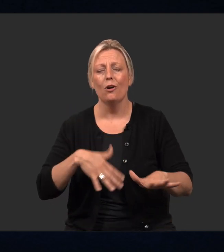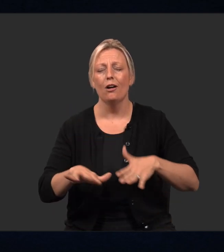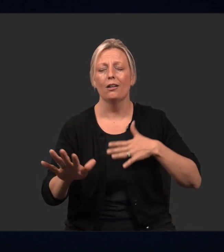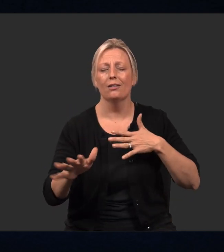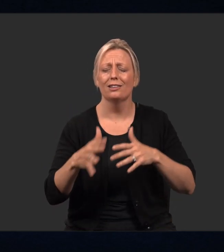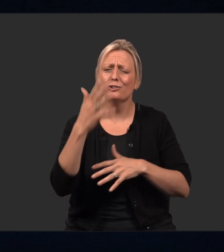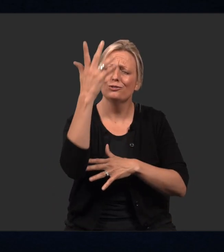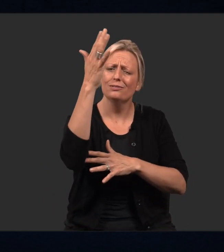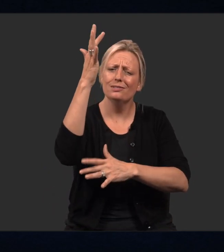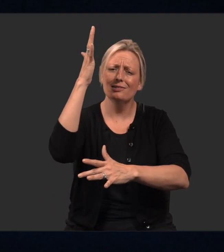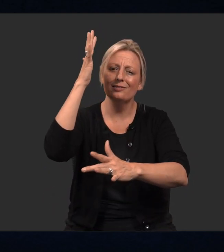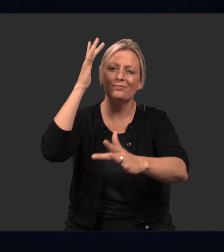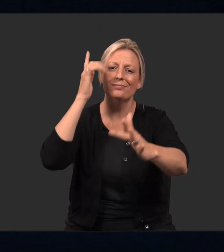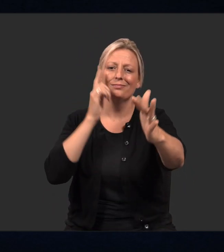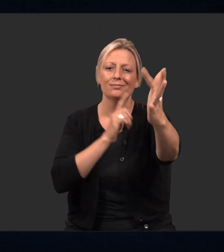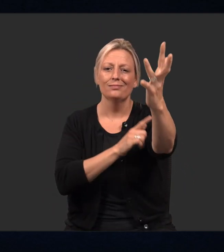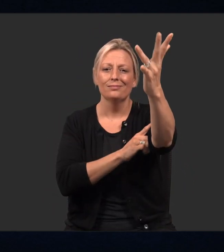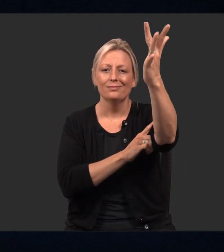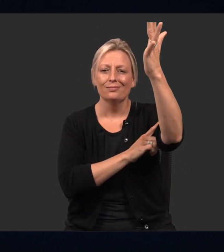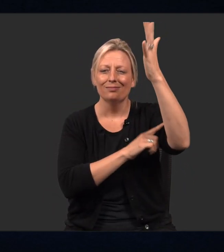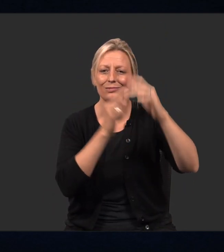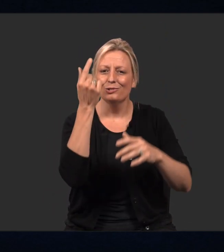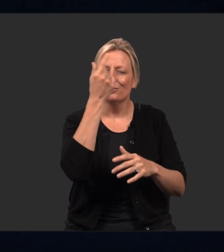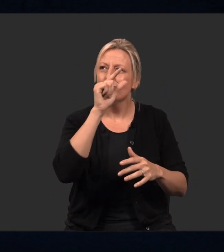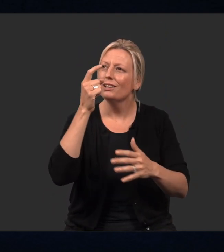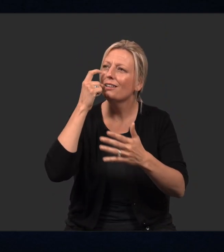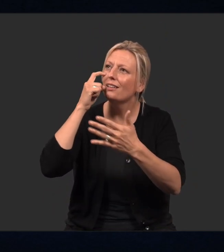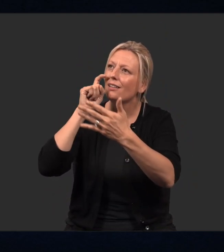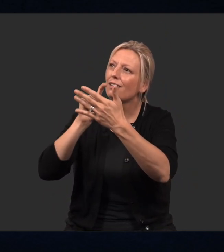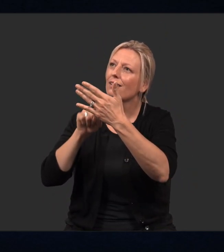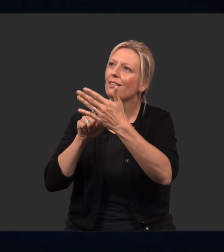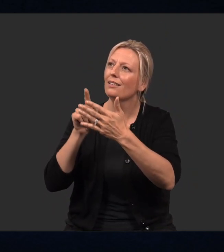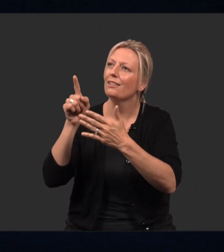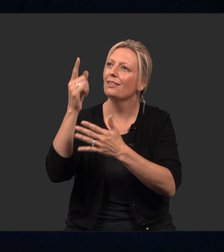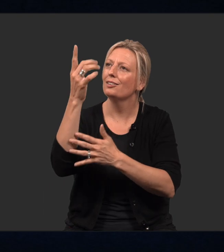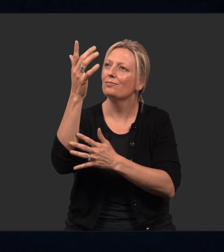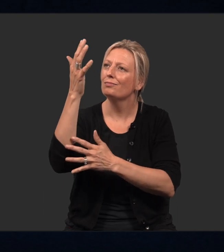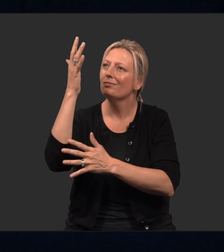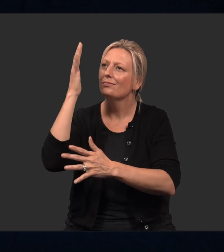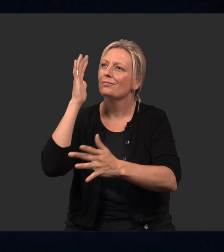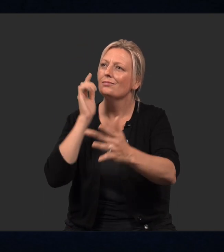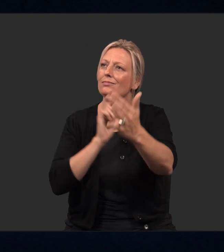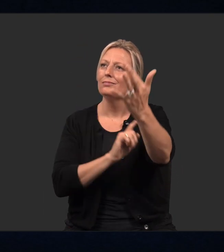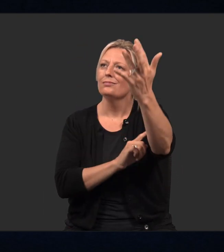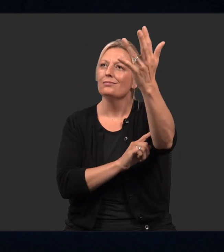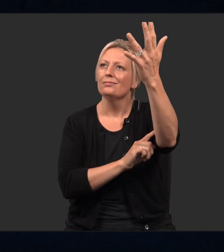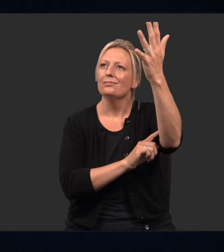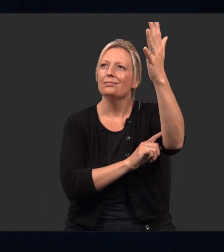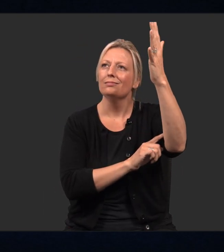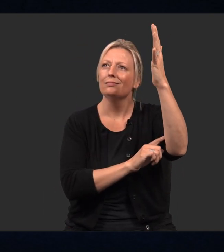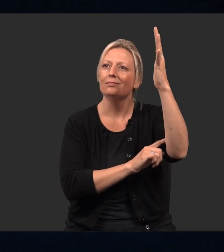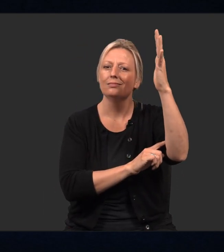So imagine we are walking through a green, tree lined path. See the trees around you.